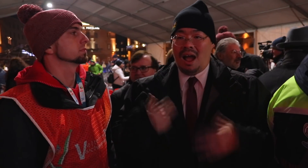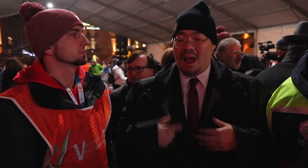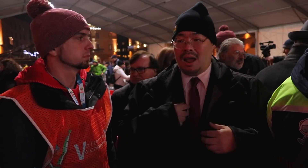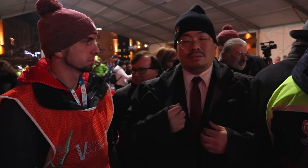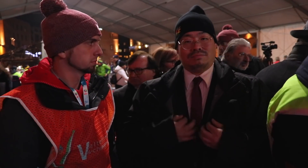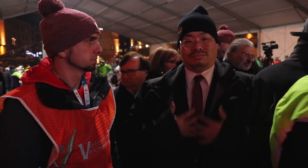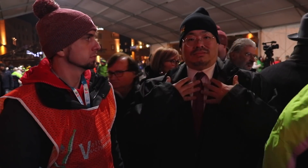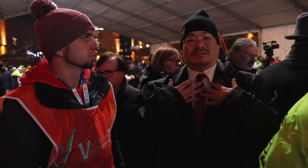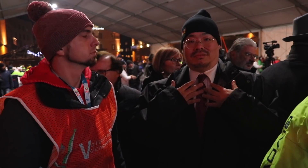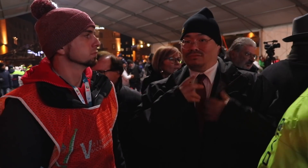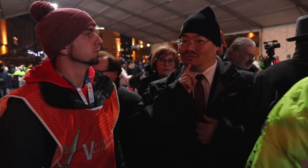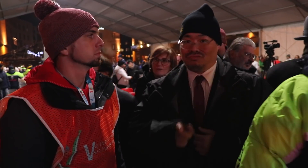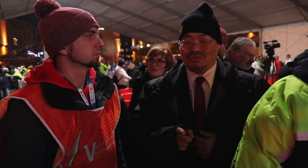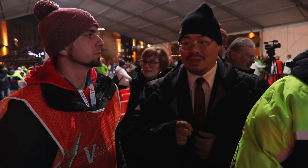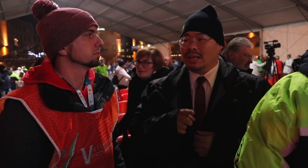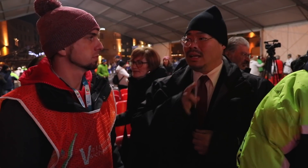Wow. I'm very inspired.